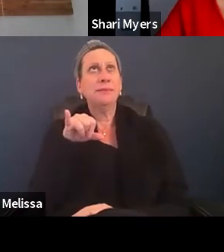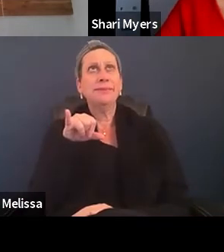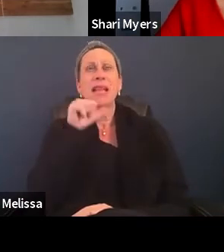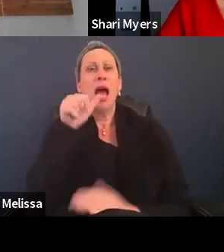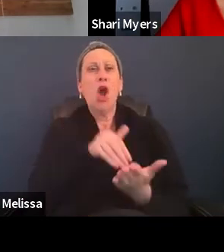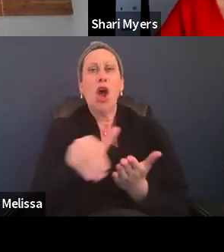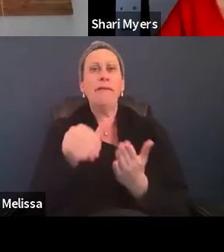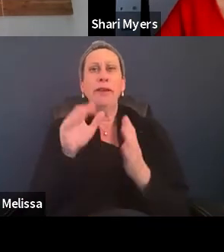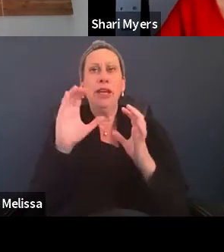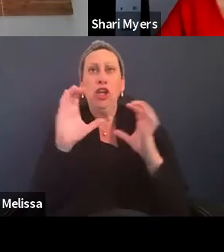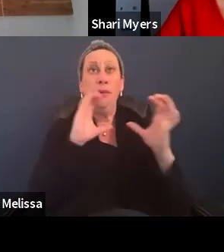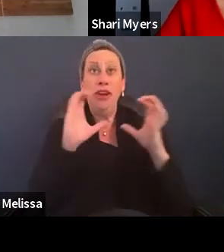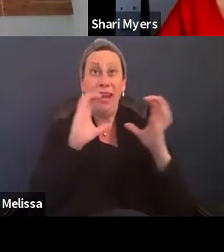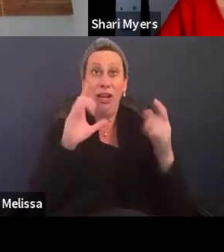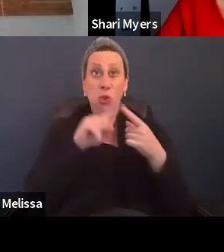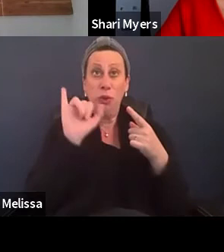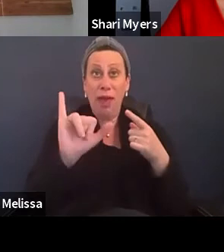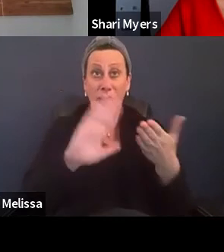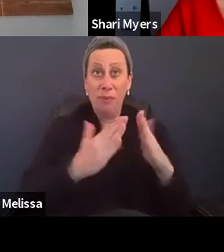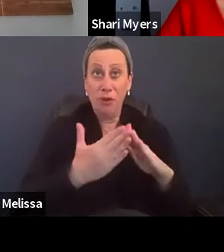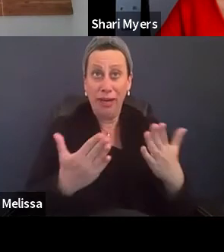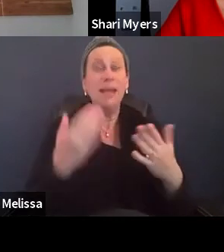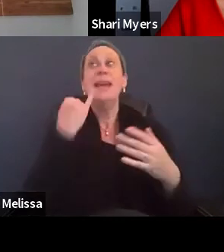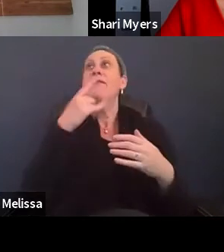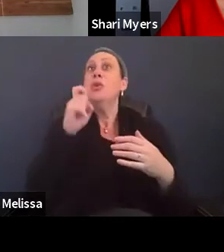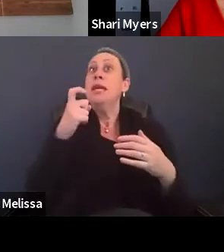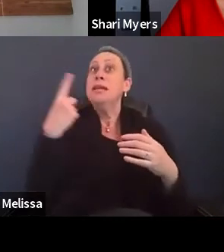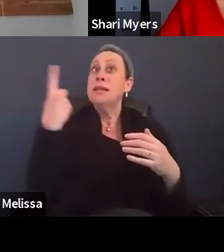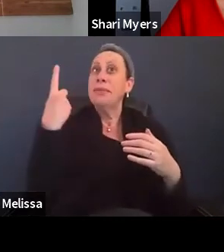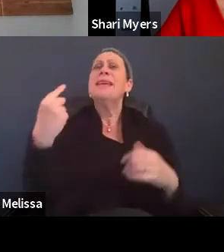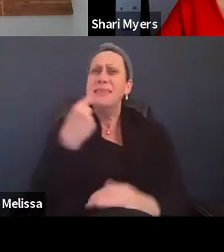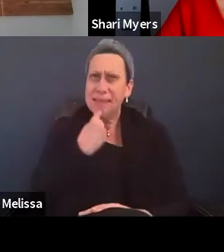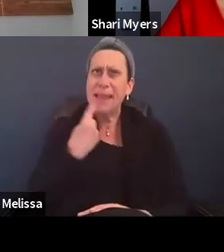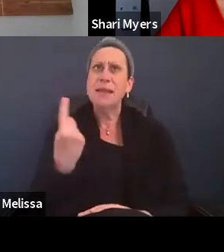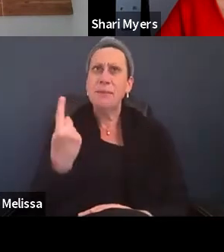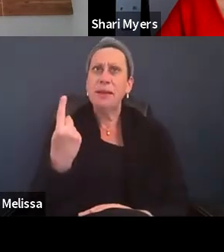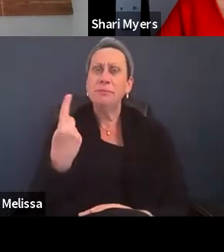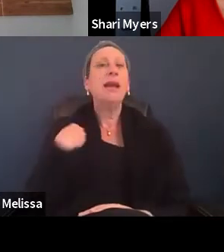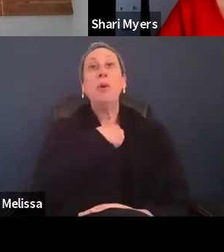to communities that if you need something say something and we'll do our very best